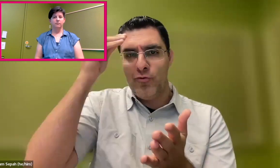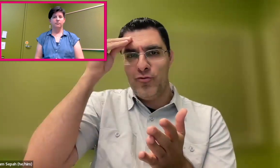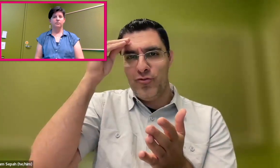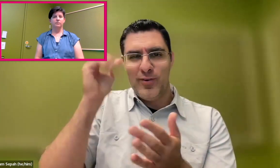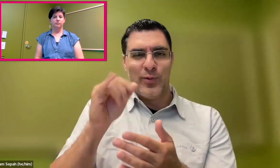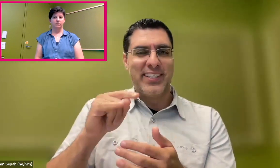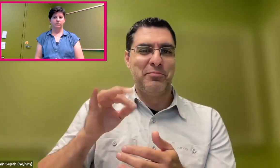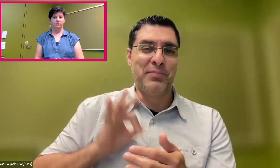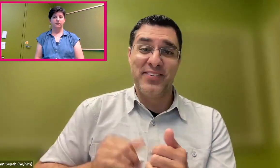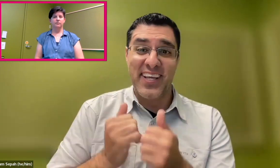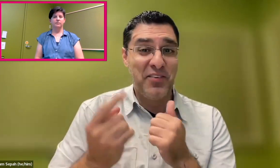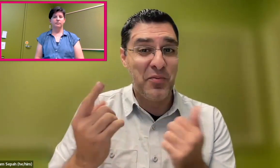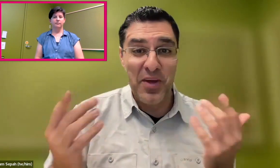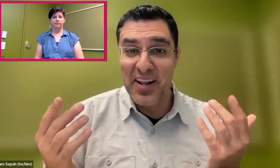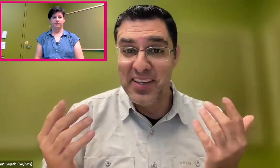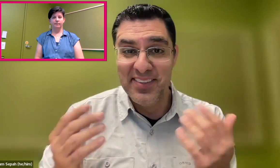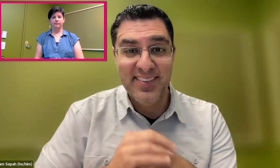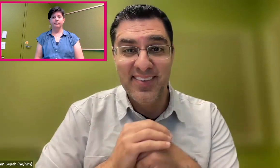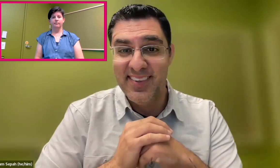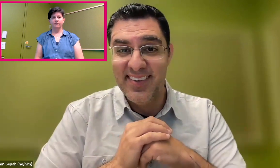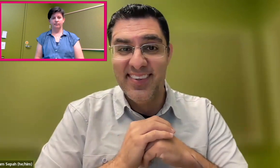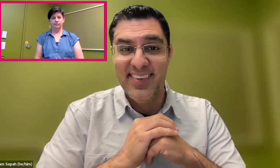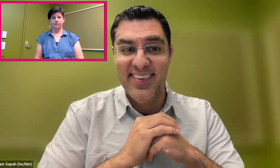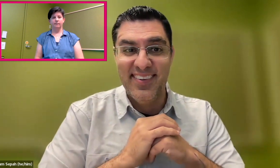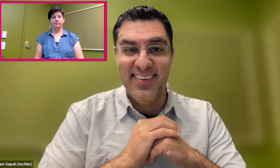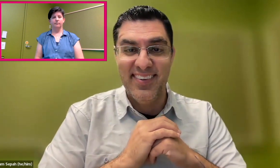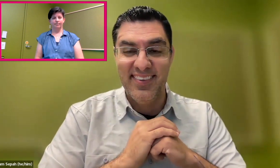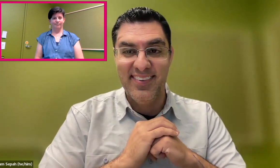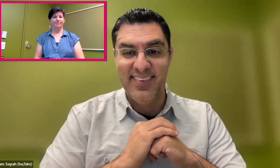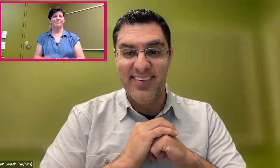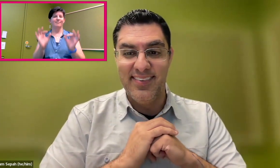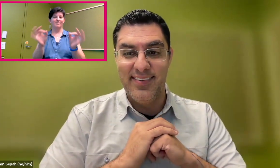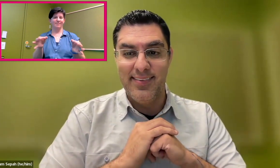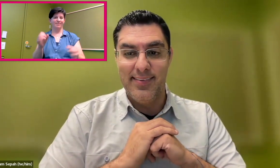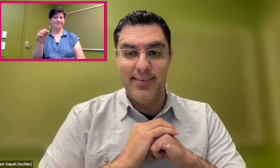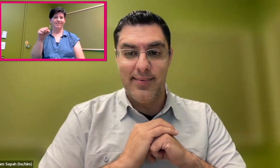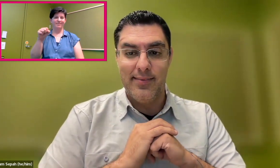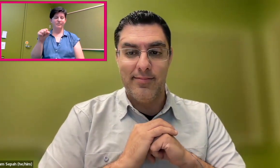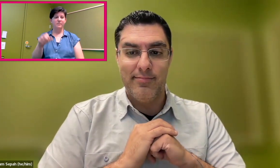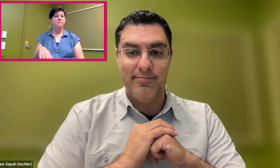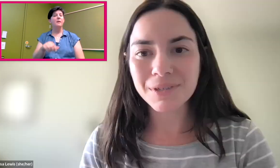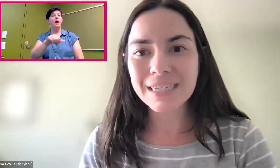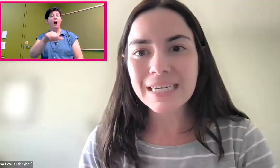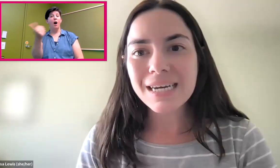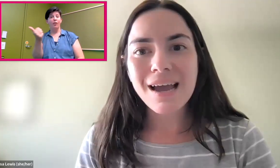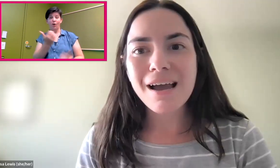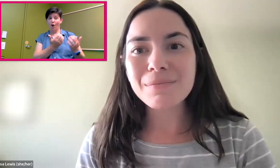but with captions, he's learning it quite a bit. So it really is beneficial to everyone. Absolutely.